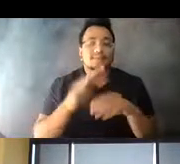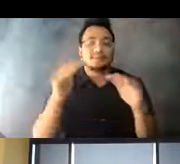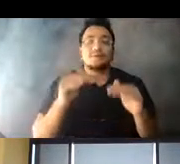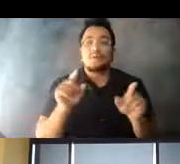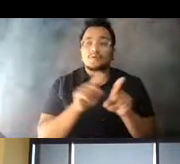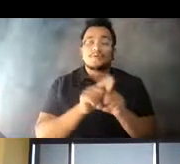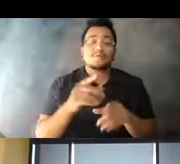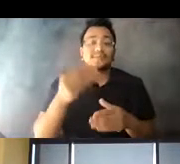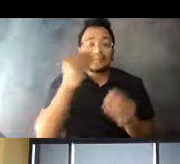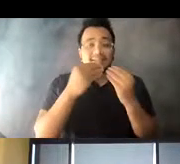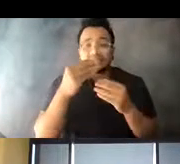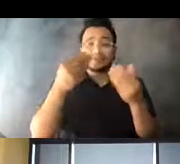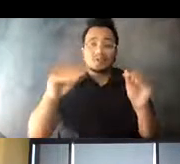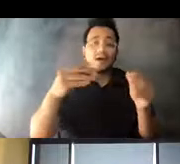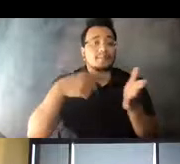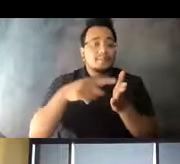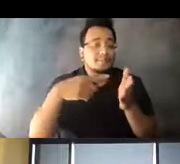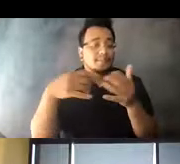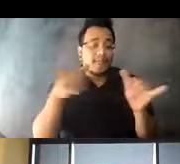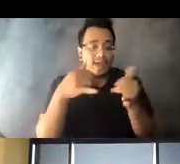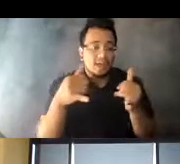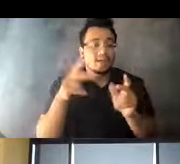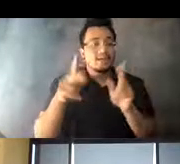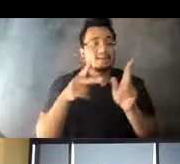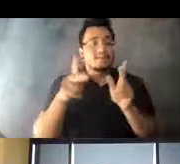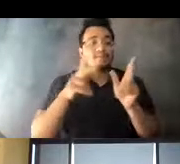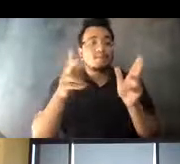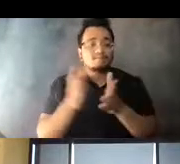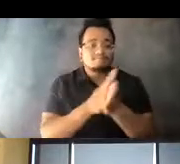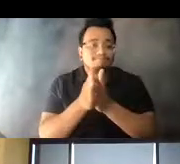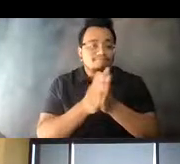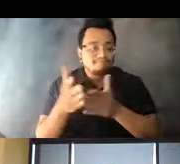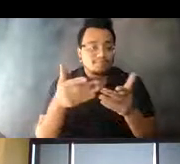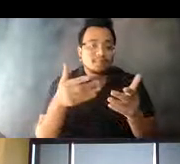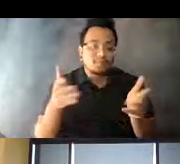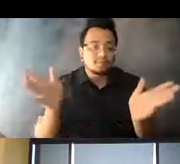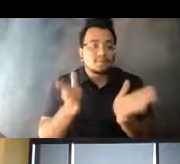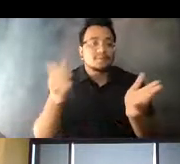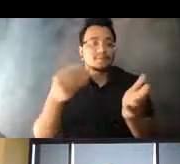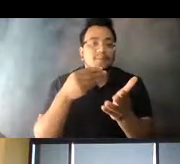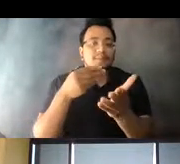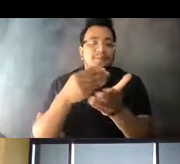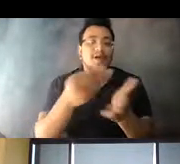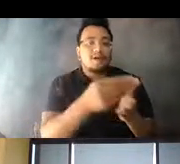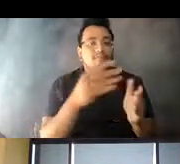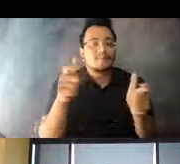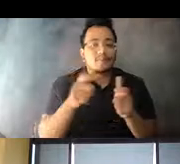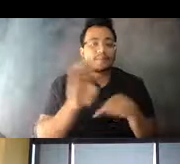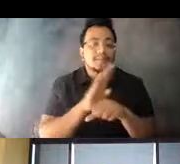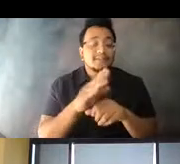14:43:16 People were incentivized to make purchases at these businesses, so when they got ten stamps, they were able to redeem their card for a